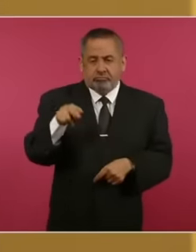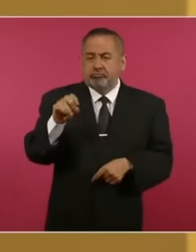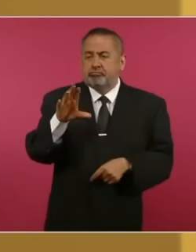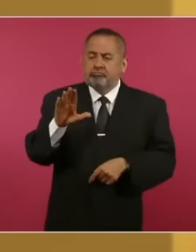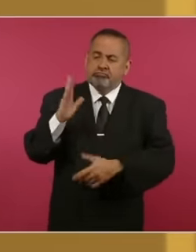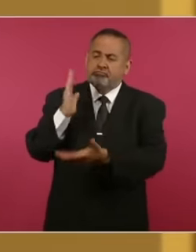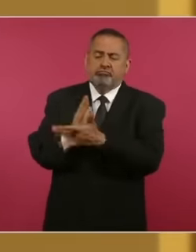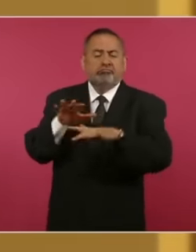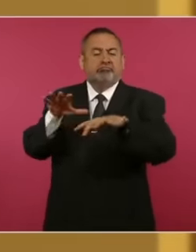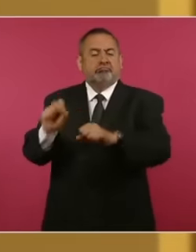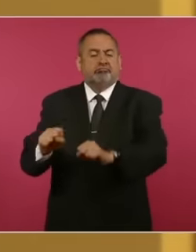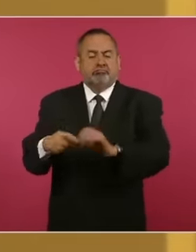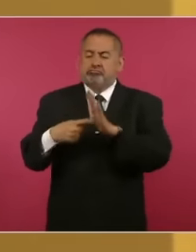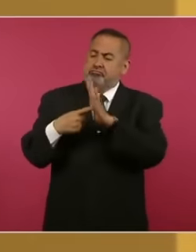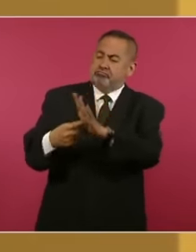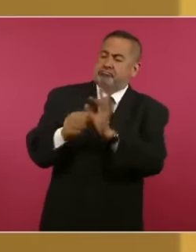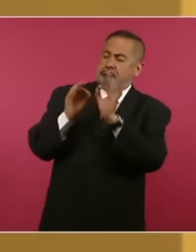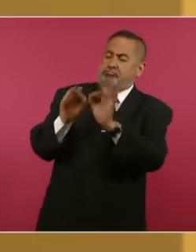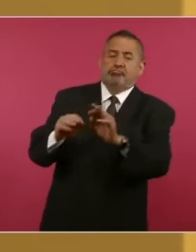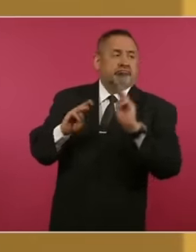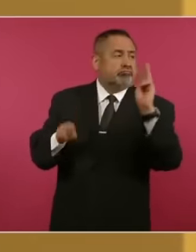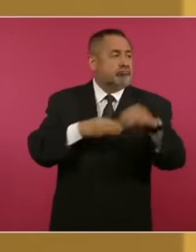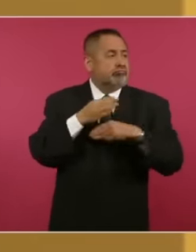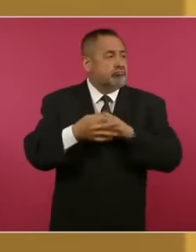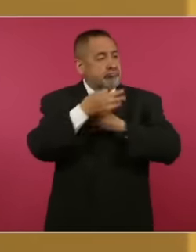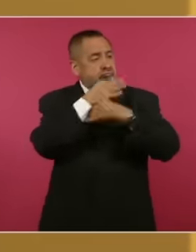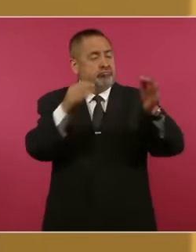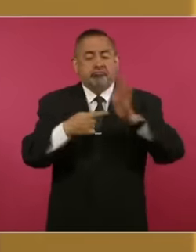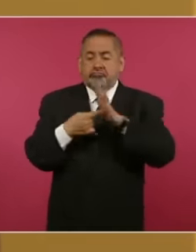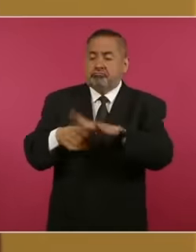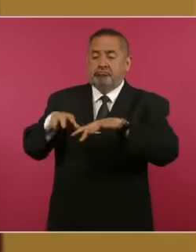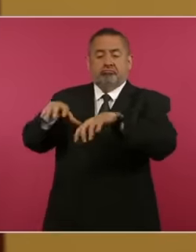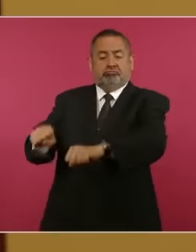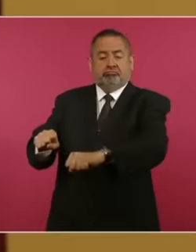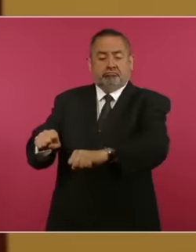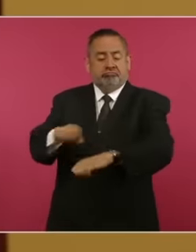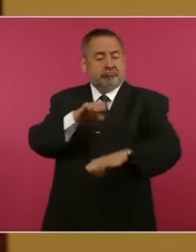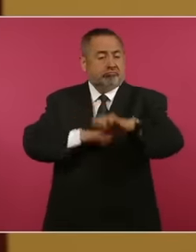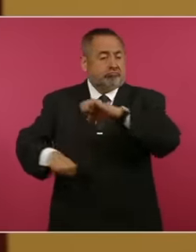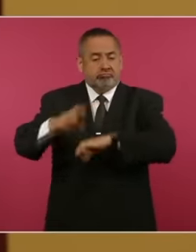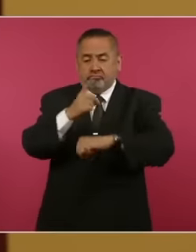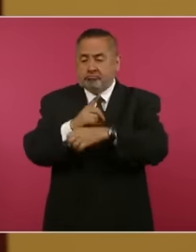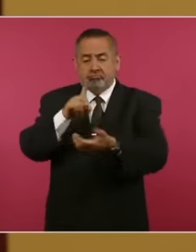and has set an example and warned the entire world that embassies are diplomatic enclosures and not